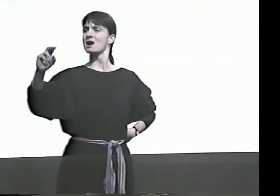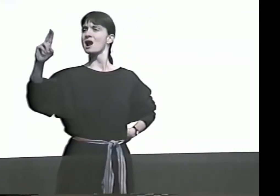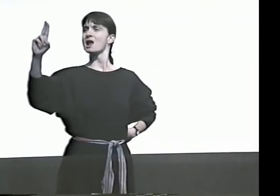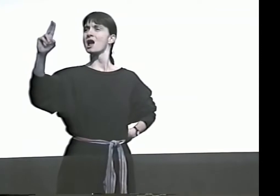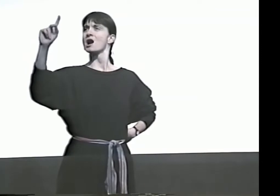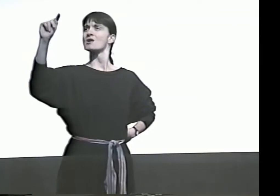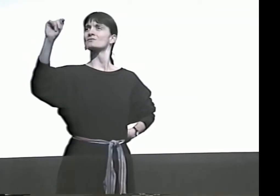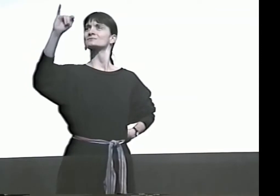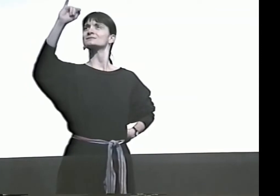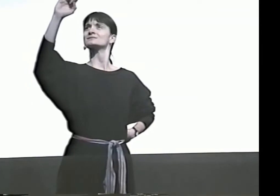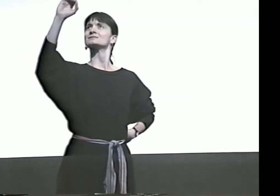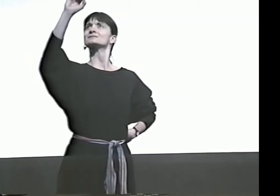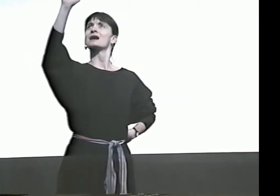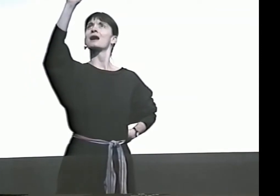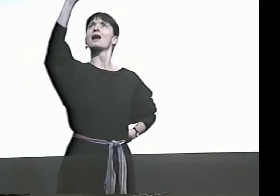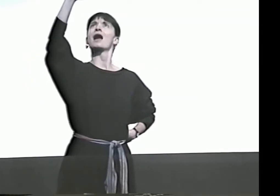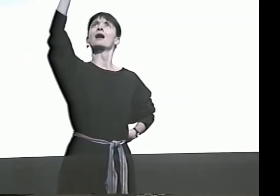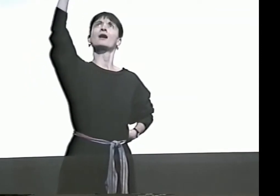MOUNTAIN.